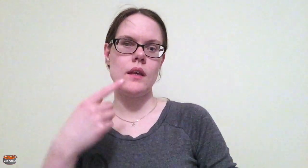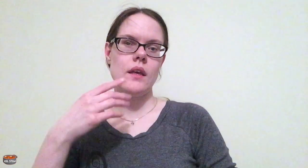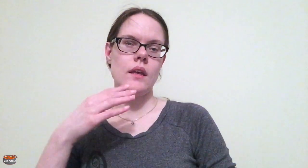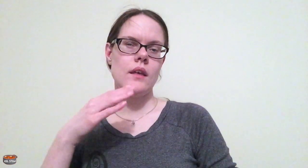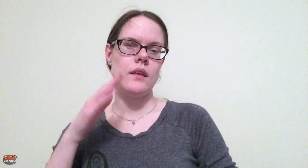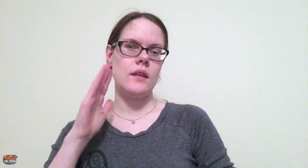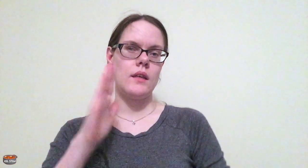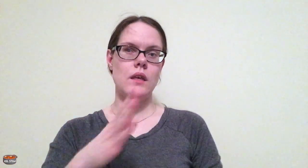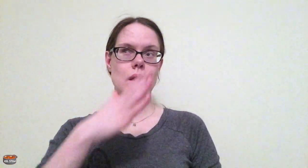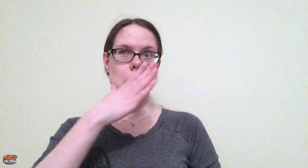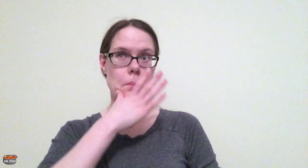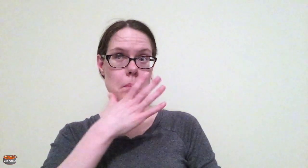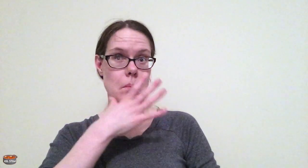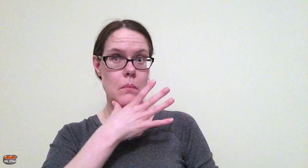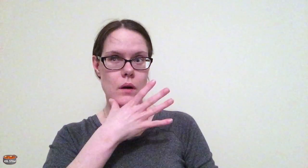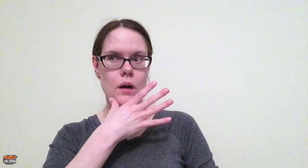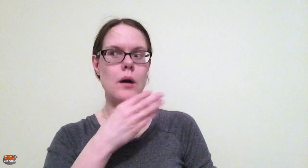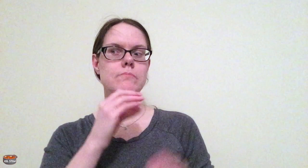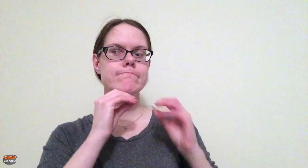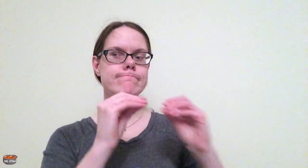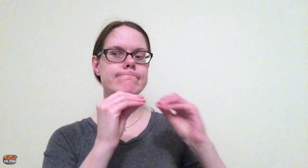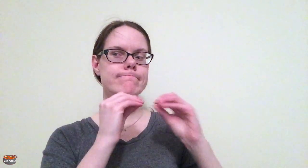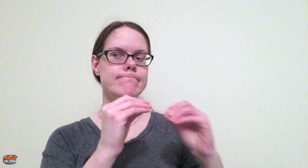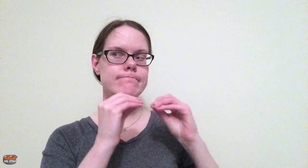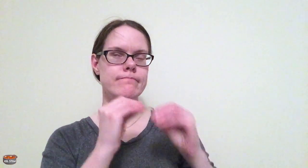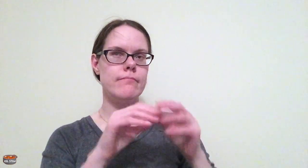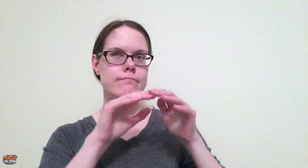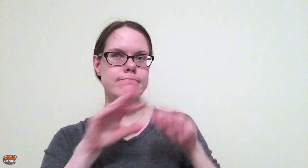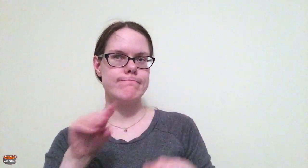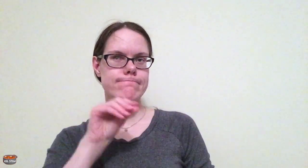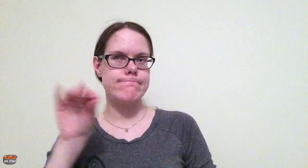At that time, his mother taught him